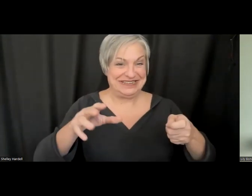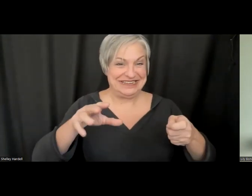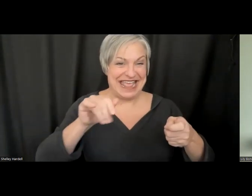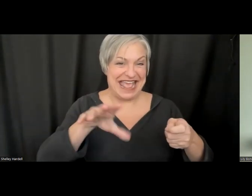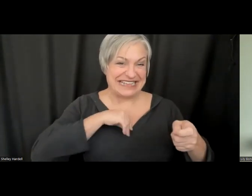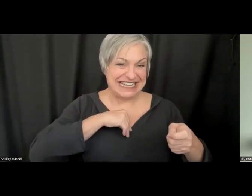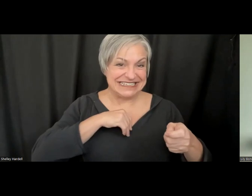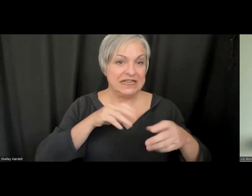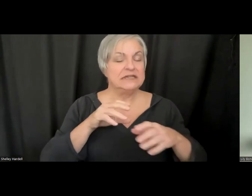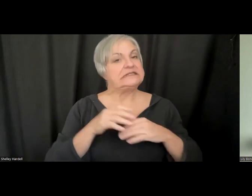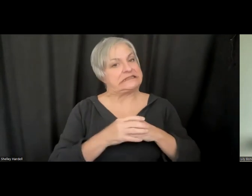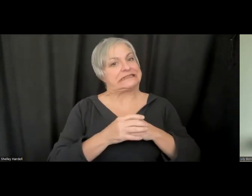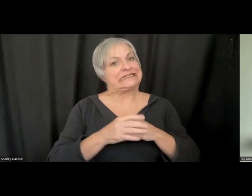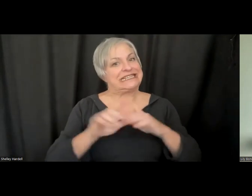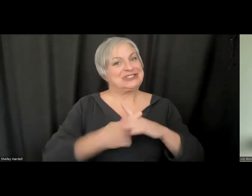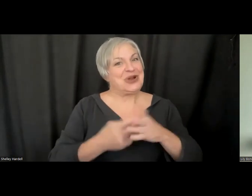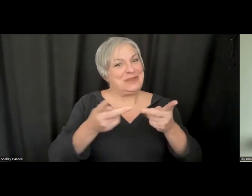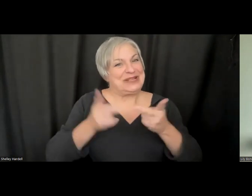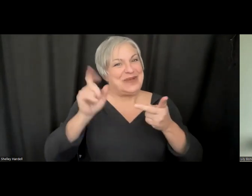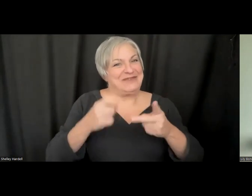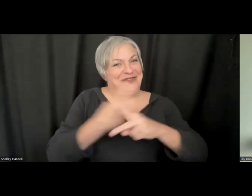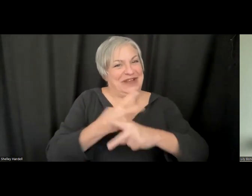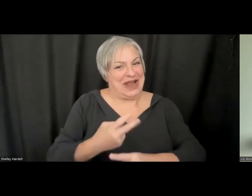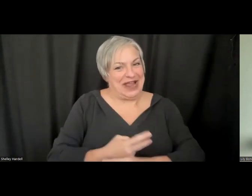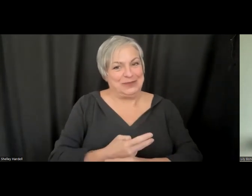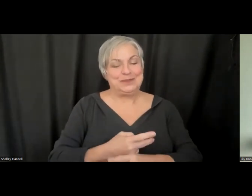starting point and something you have to figure out. Can XR